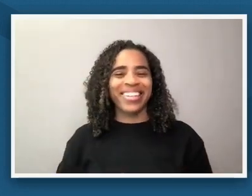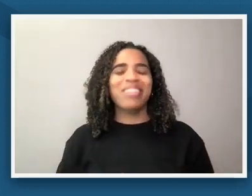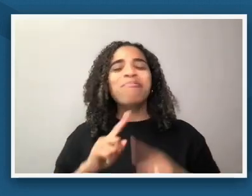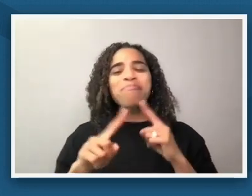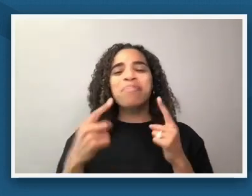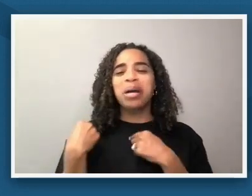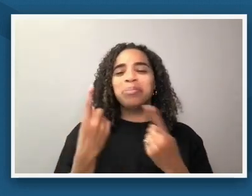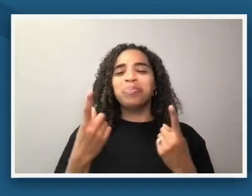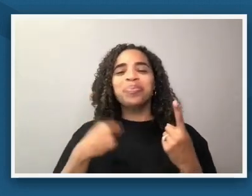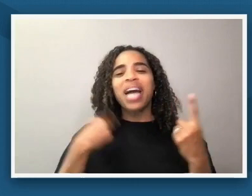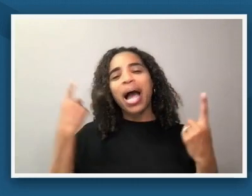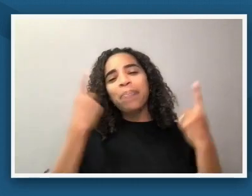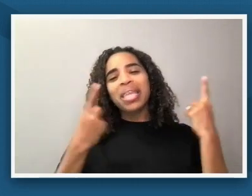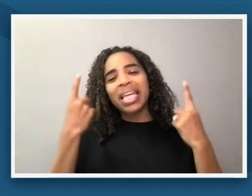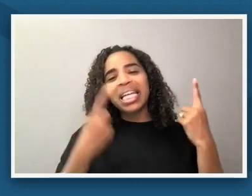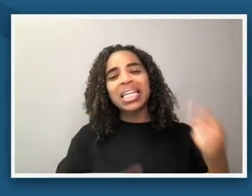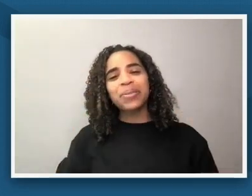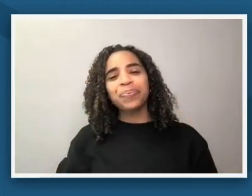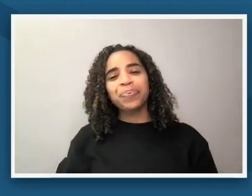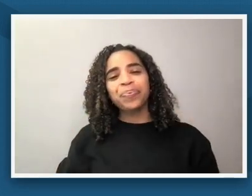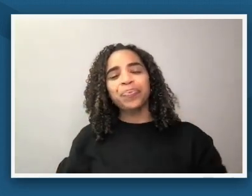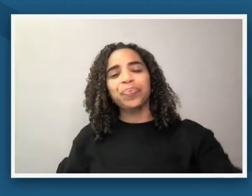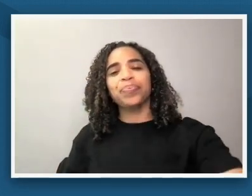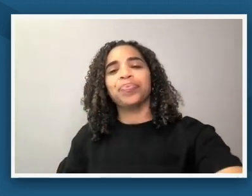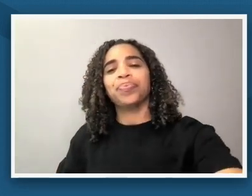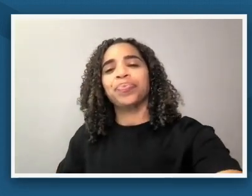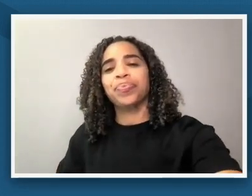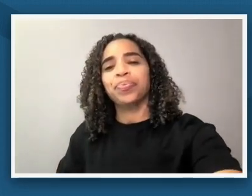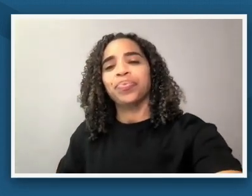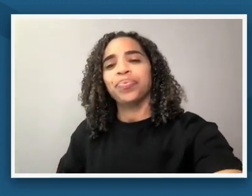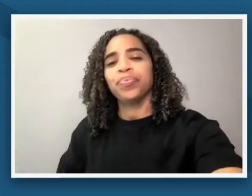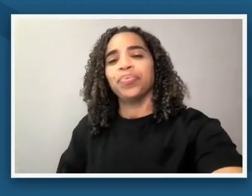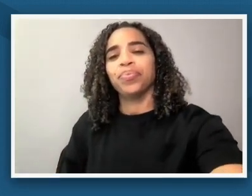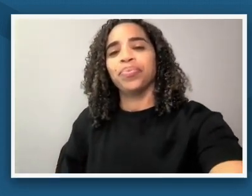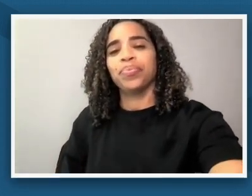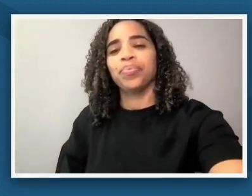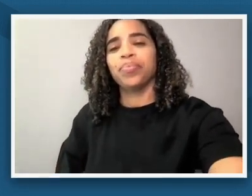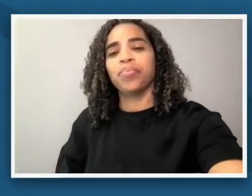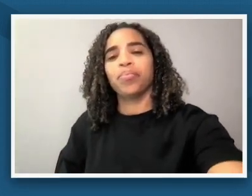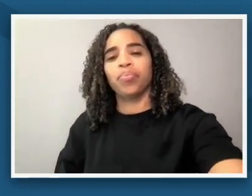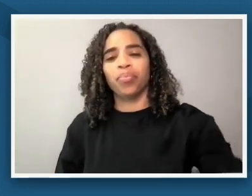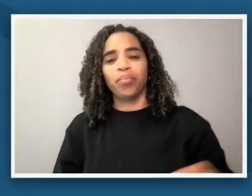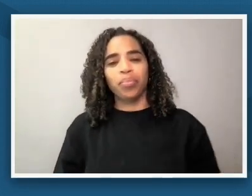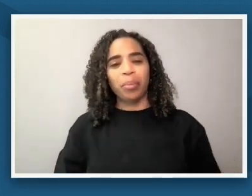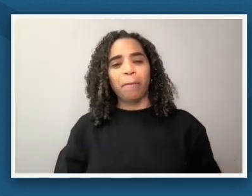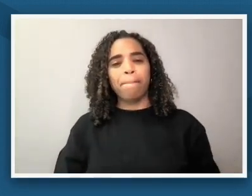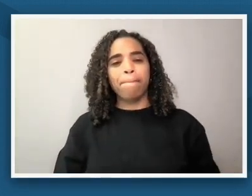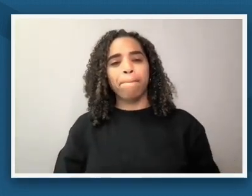i i was thinking about this idea of